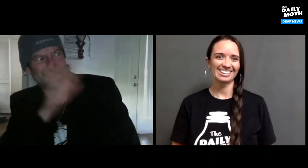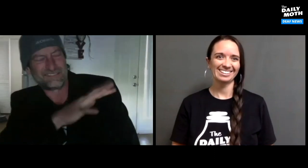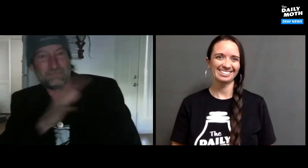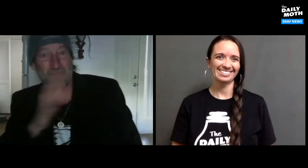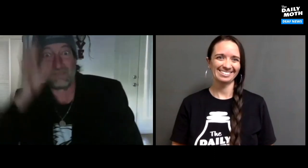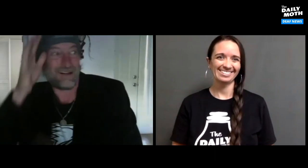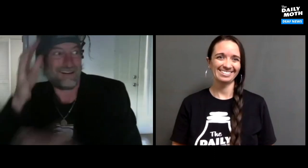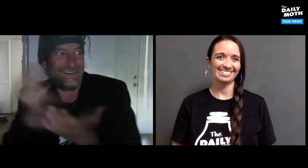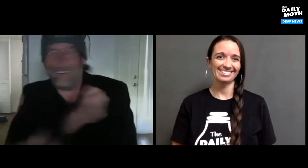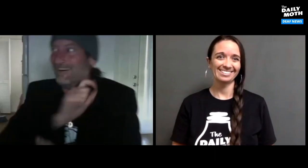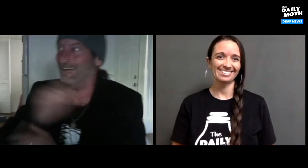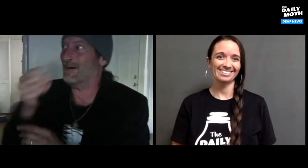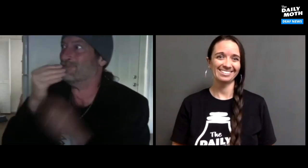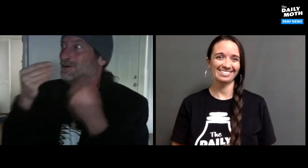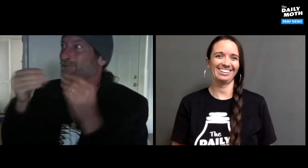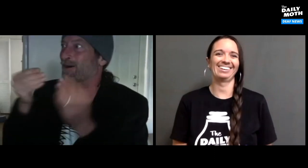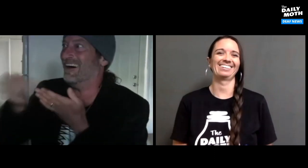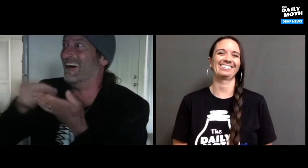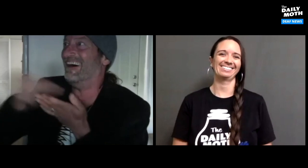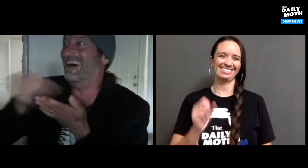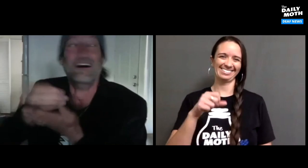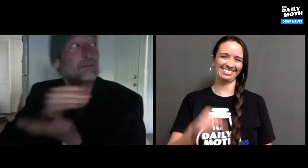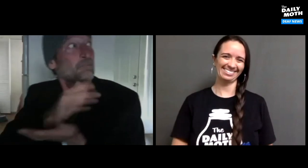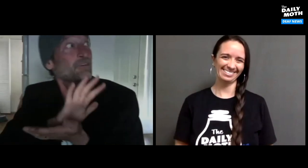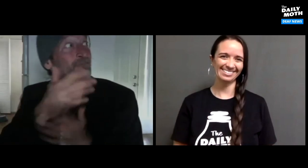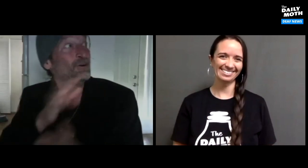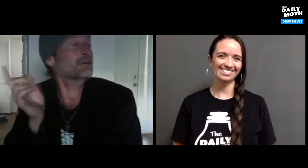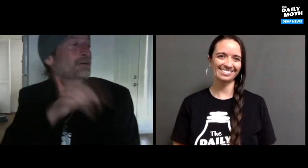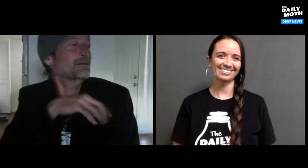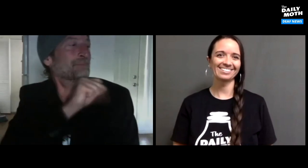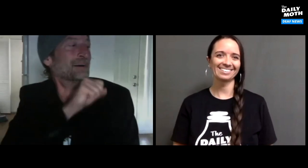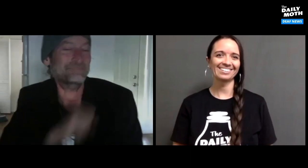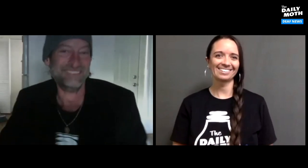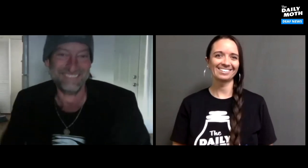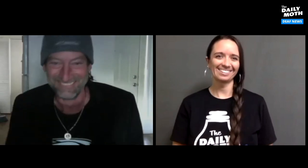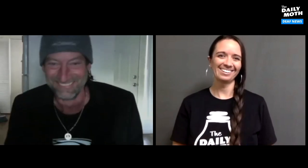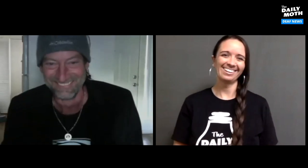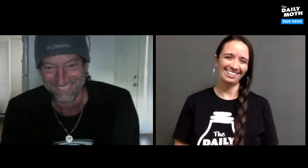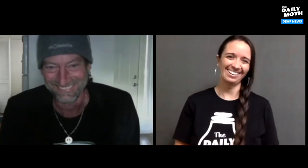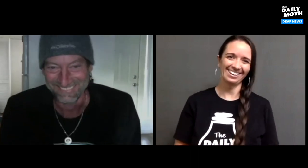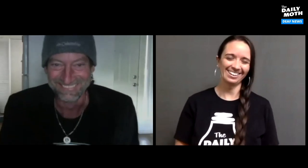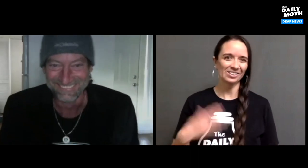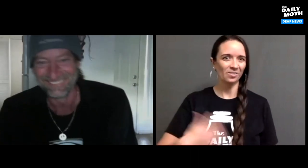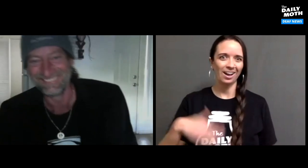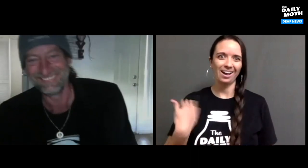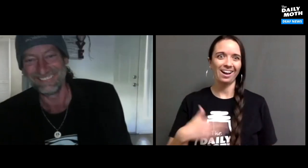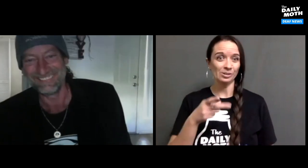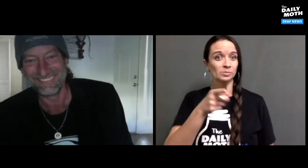but they were fine with it because they would go food shopping every time and then picked me up when the movie was over. Wow!